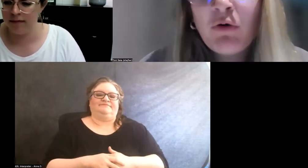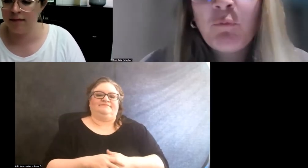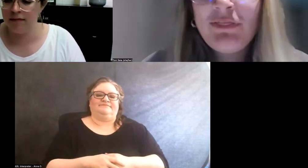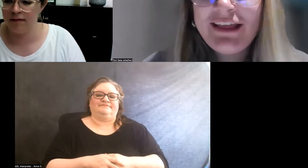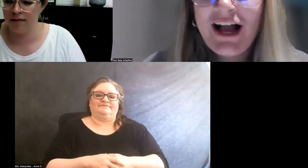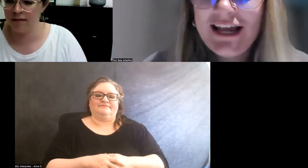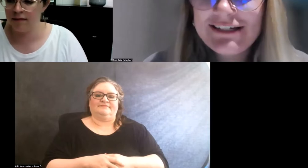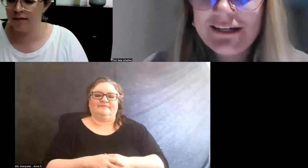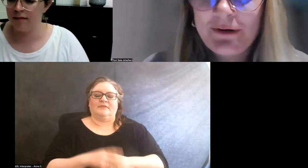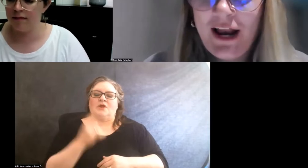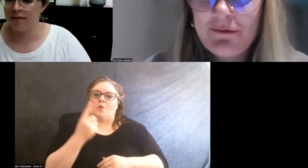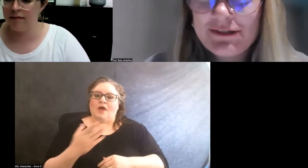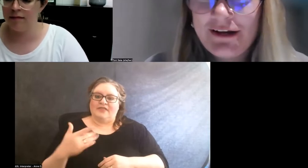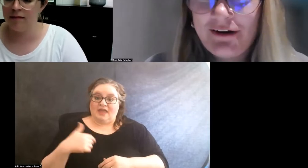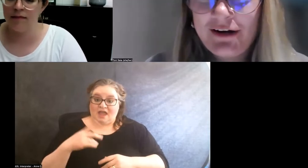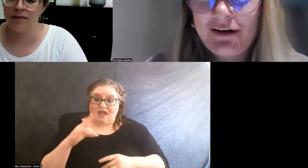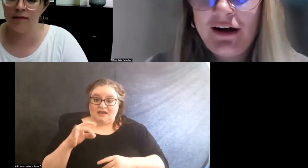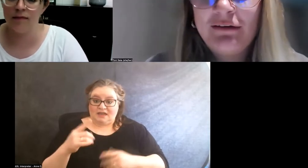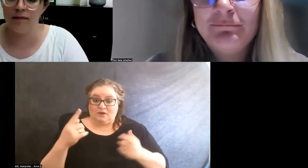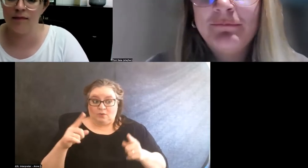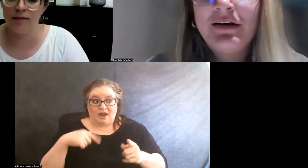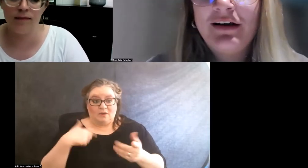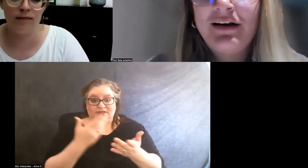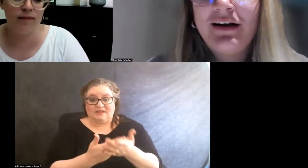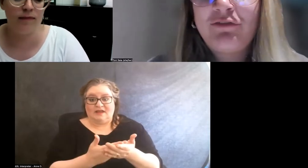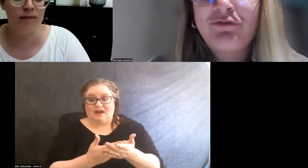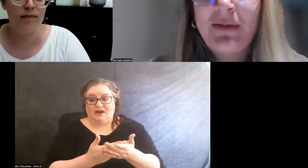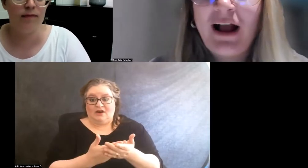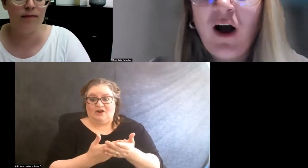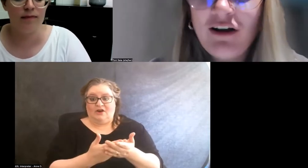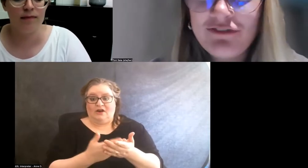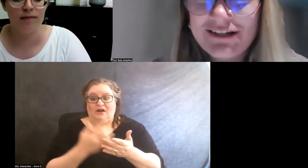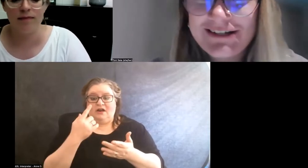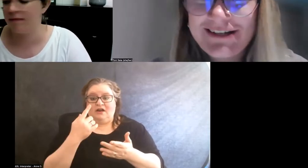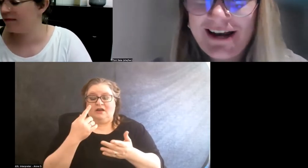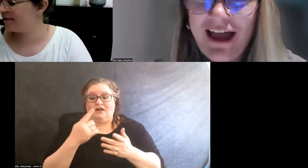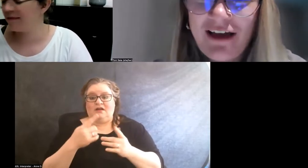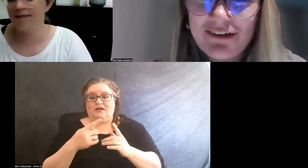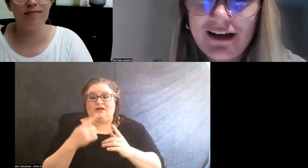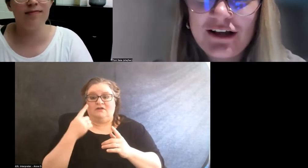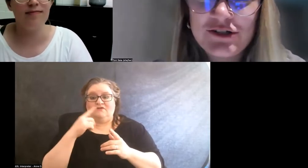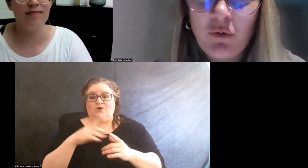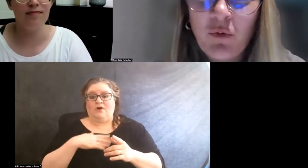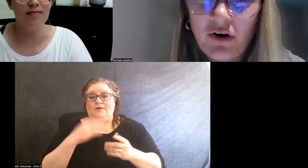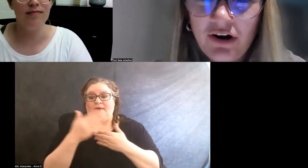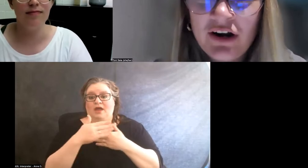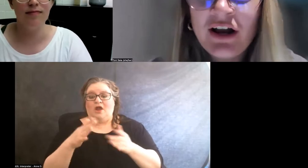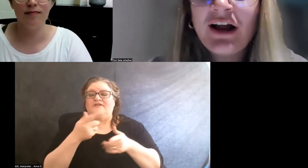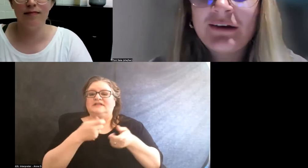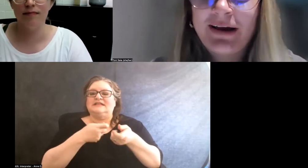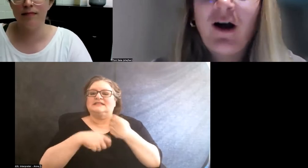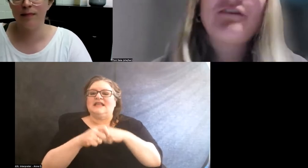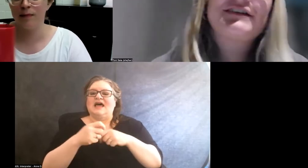One thing I did when I was there, for my office, instead of having a door in my office,